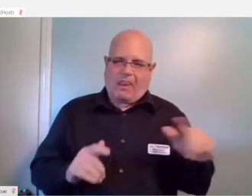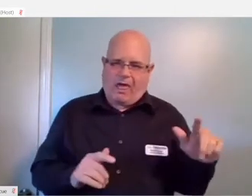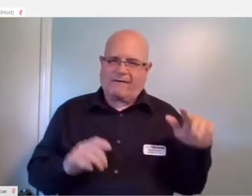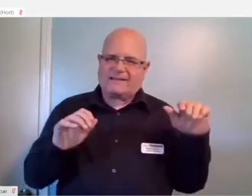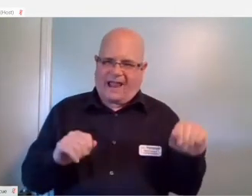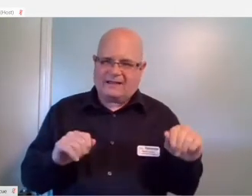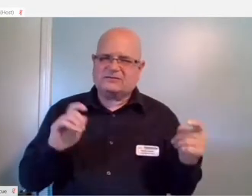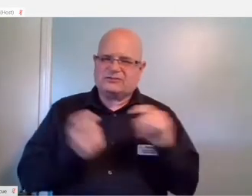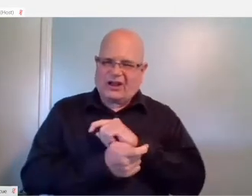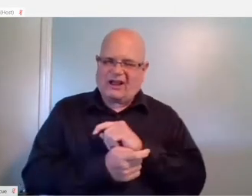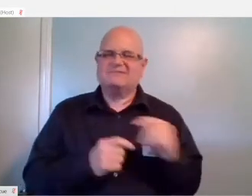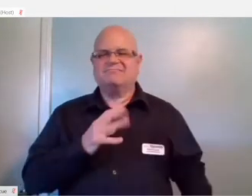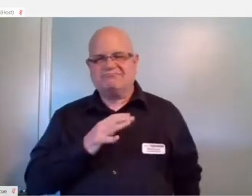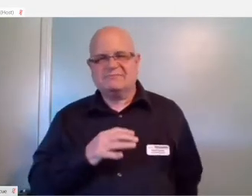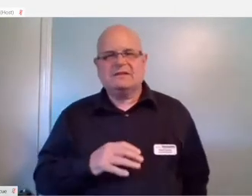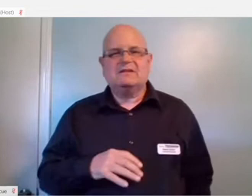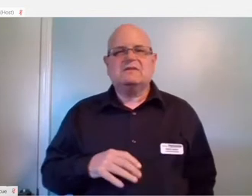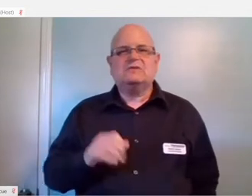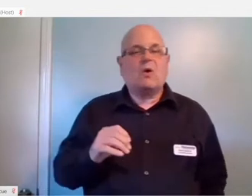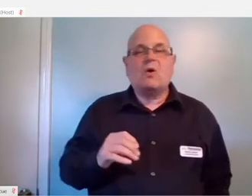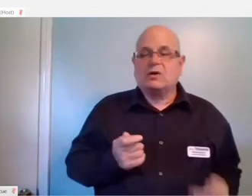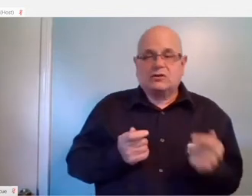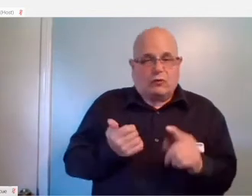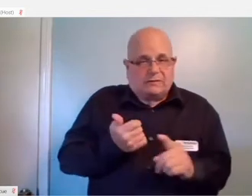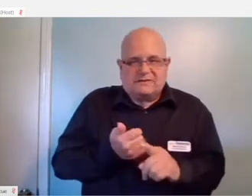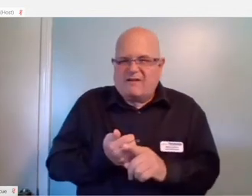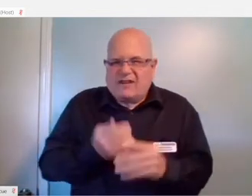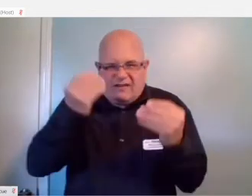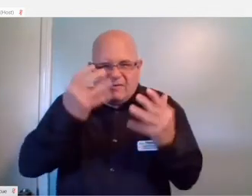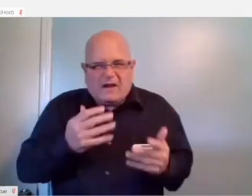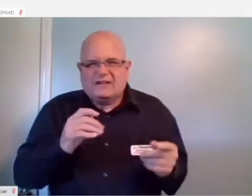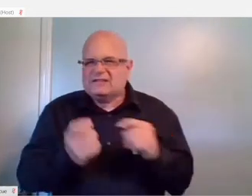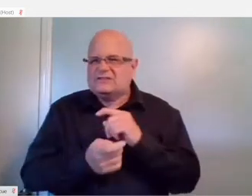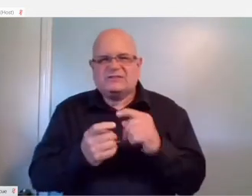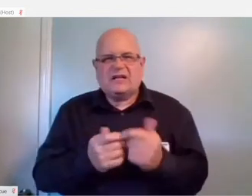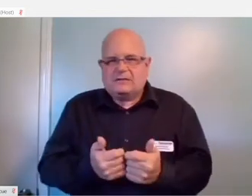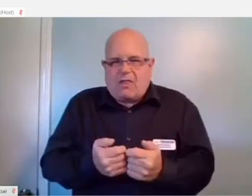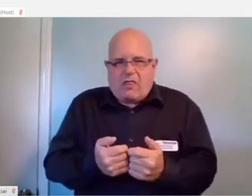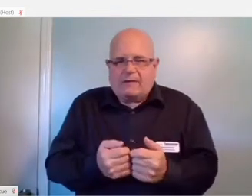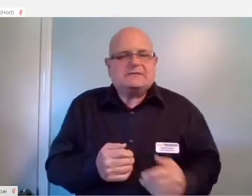Any input on the controller, you can switch the thumb sticks too.